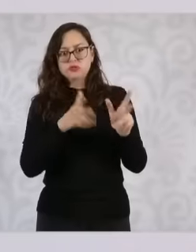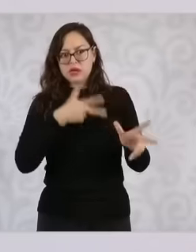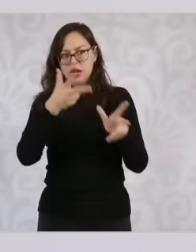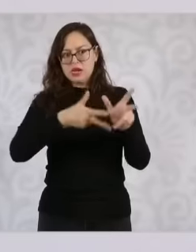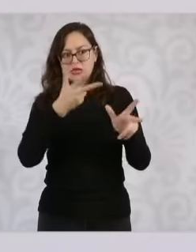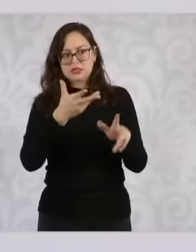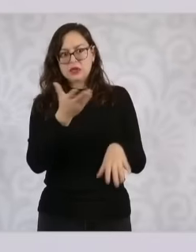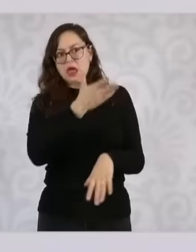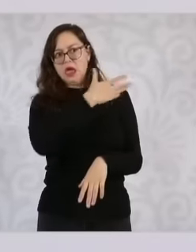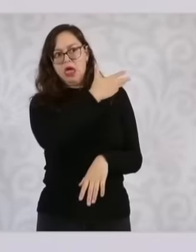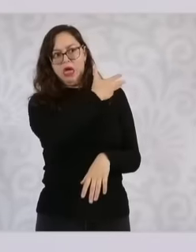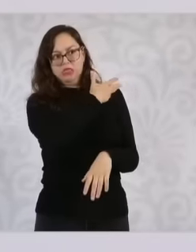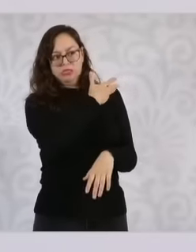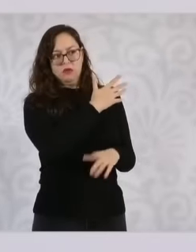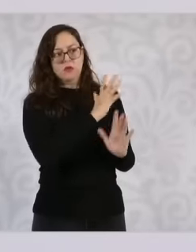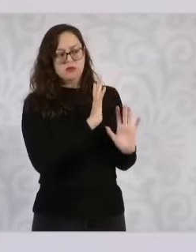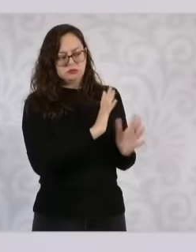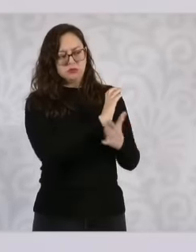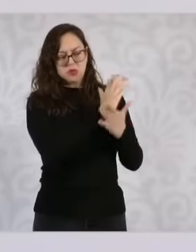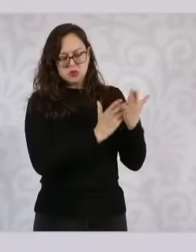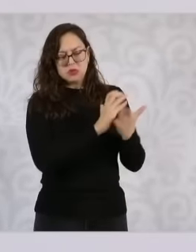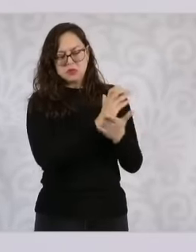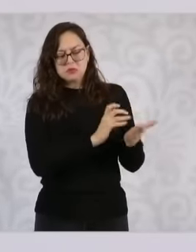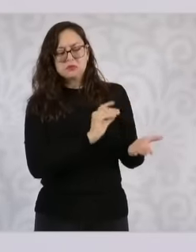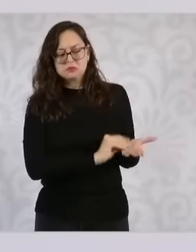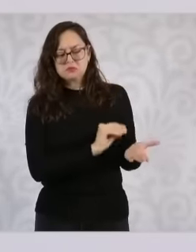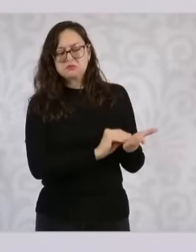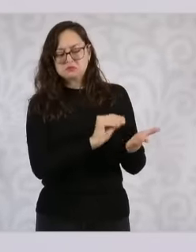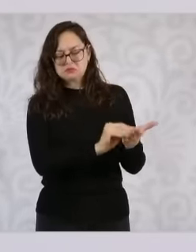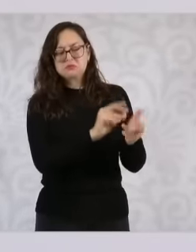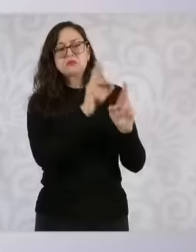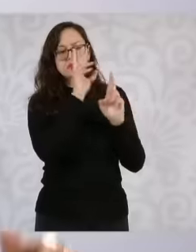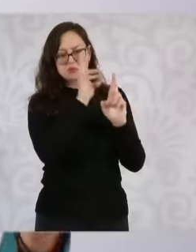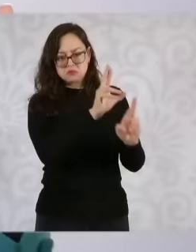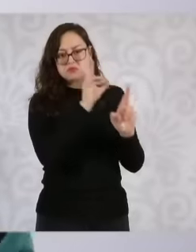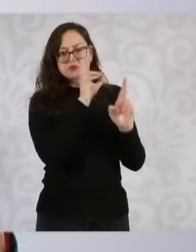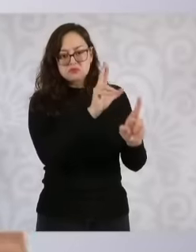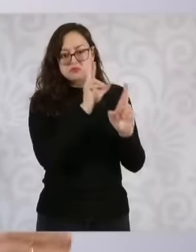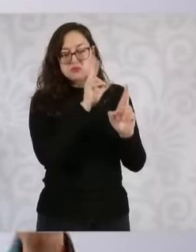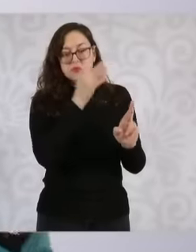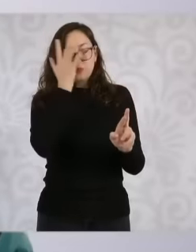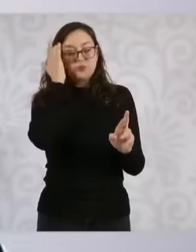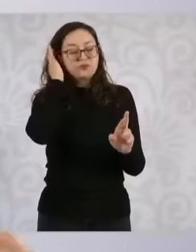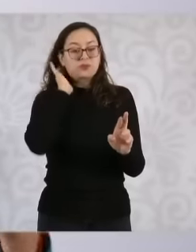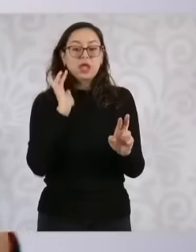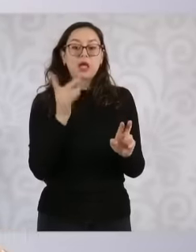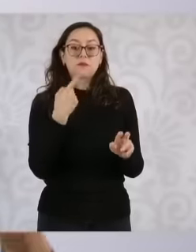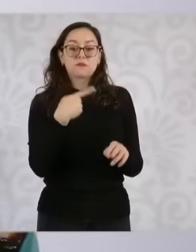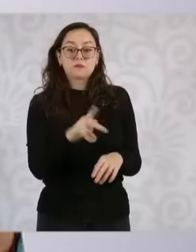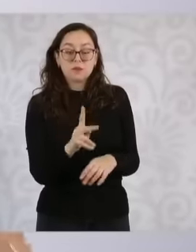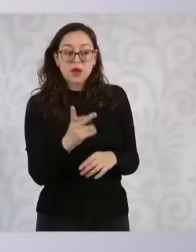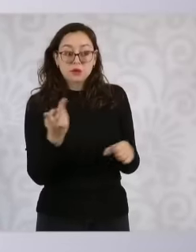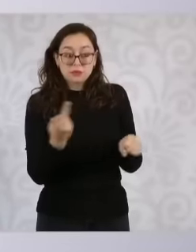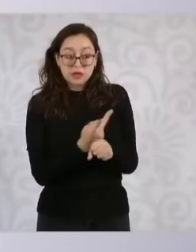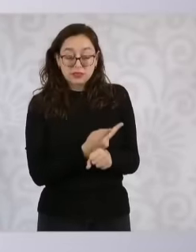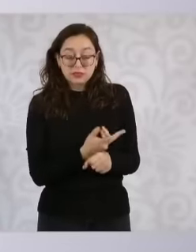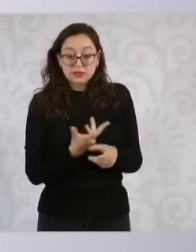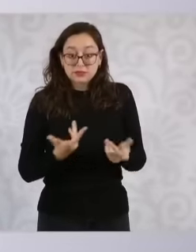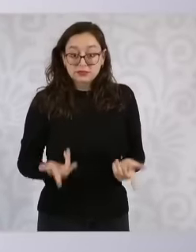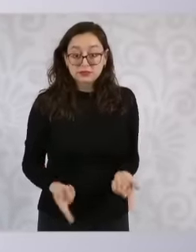was left in the privatization contracts that if the private sector has not developed passenger